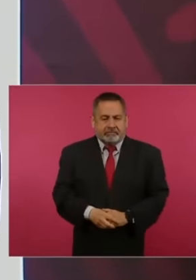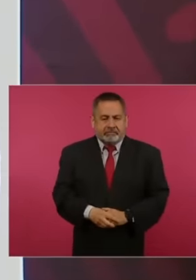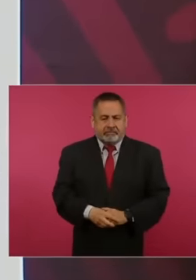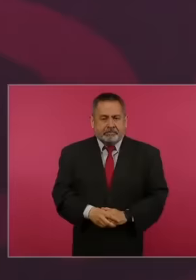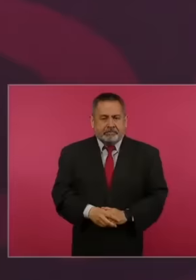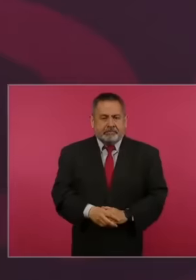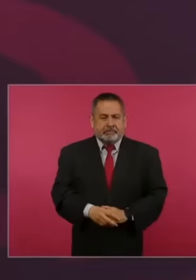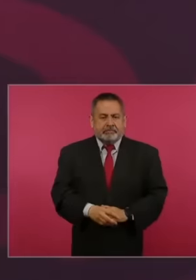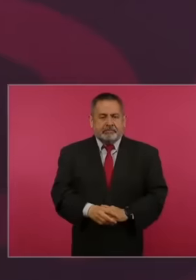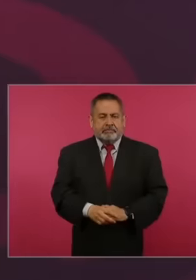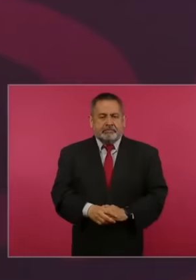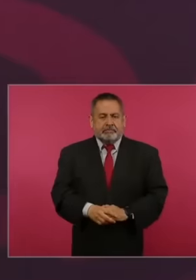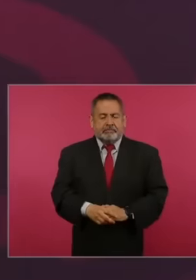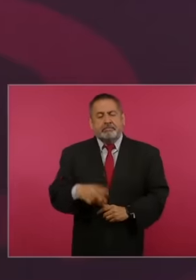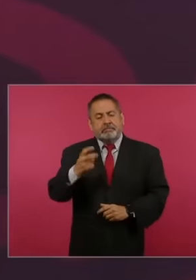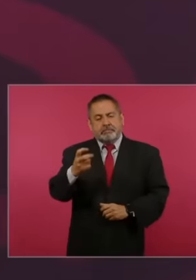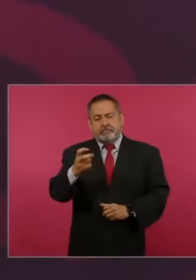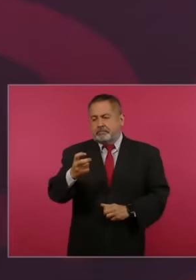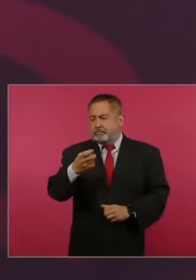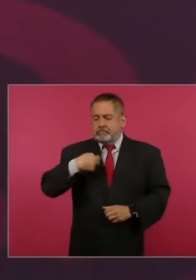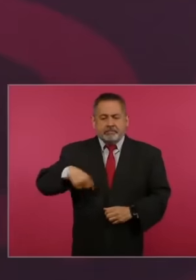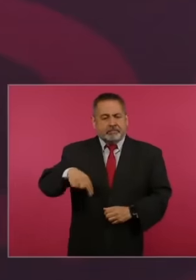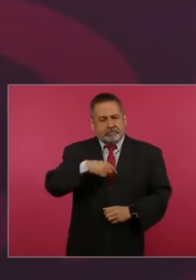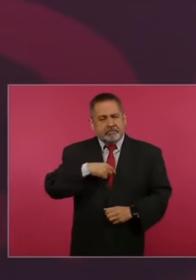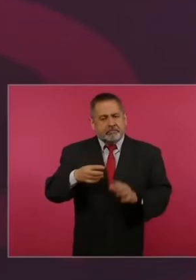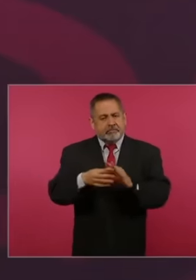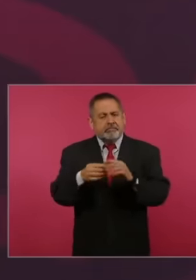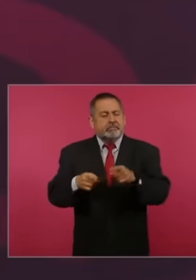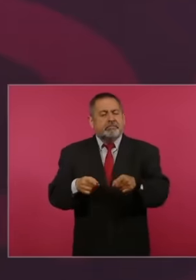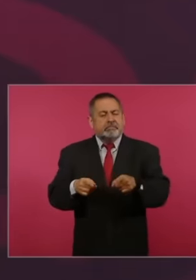because we are different